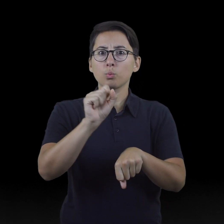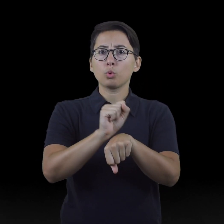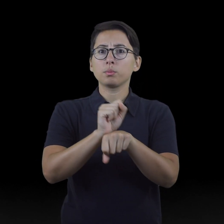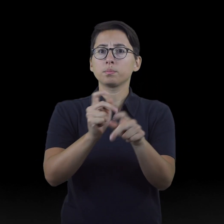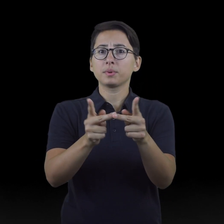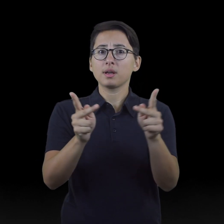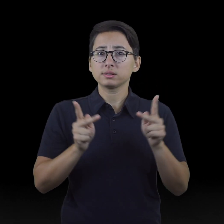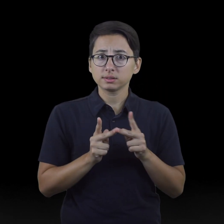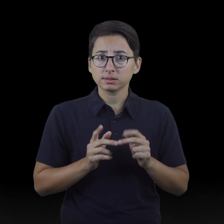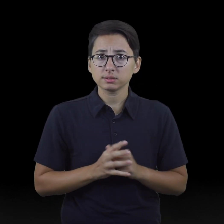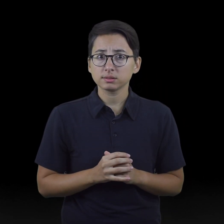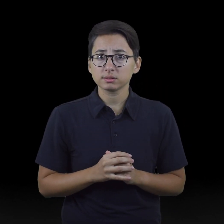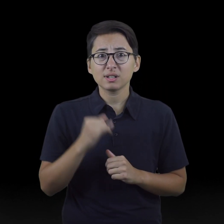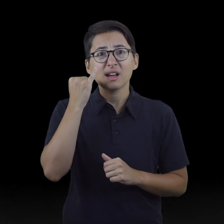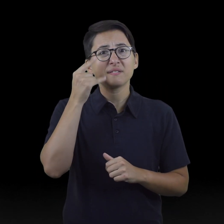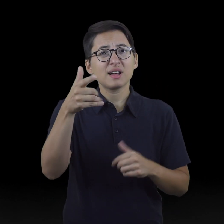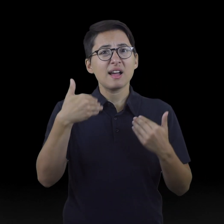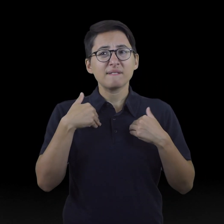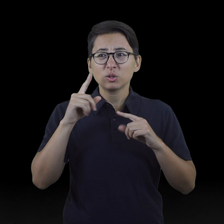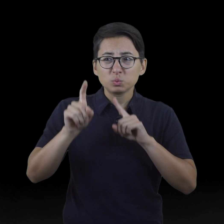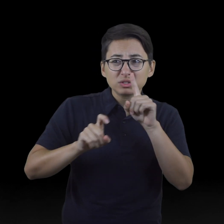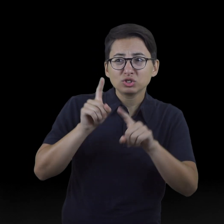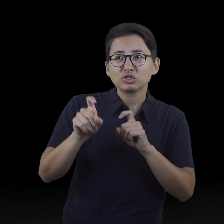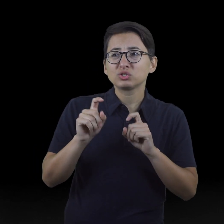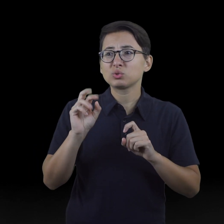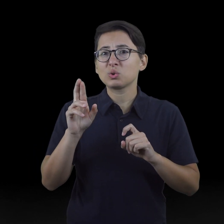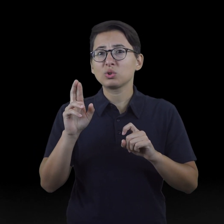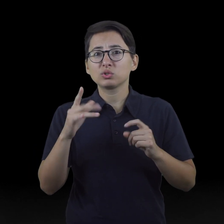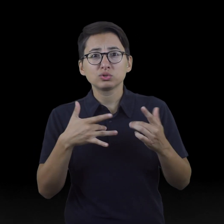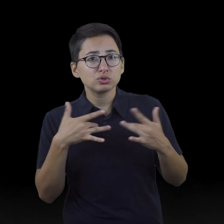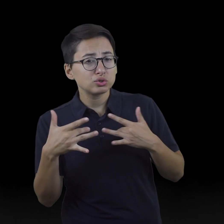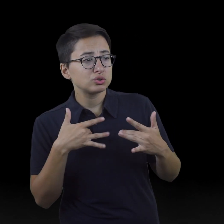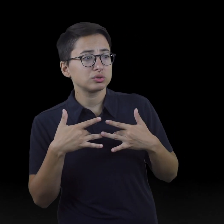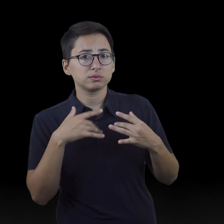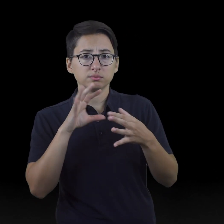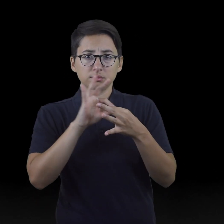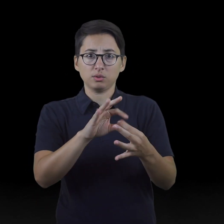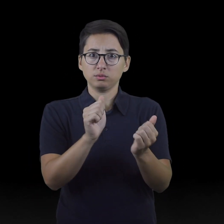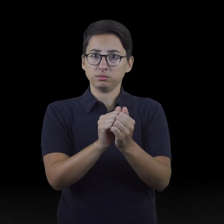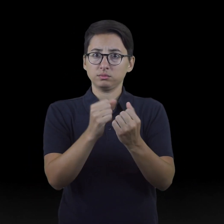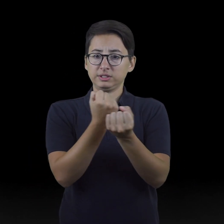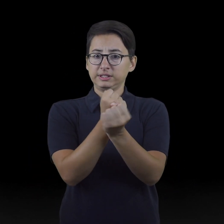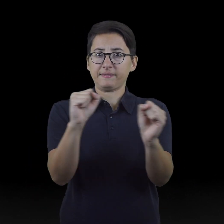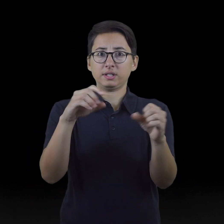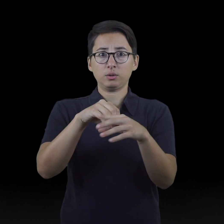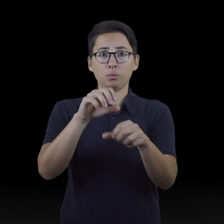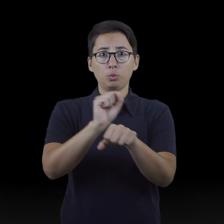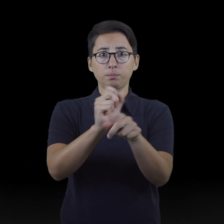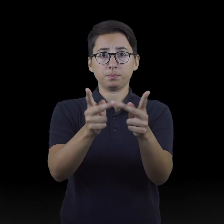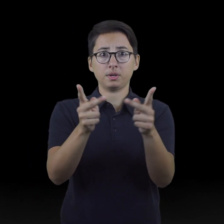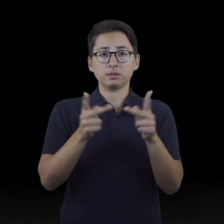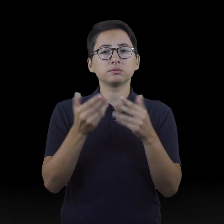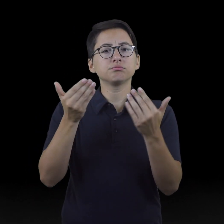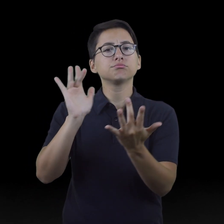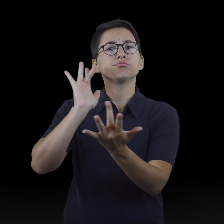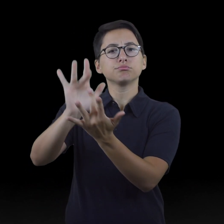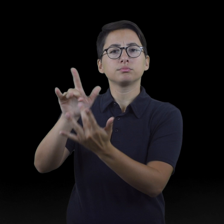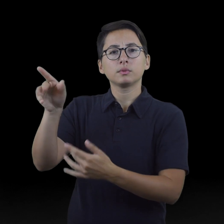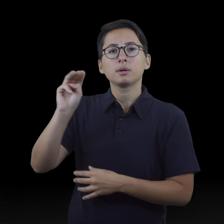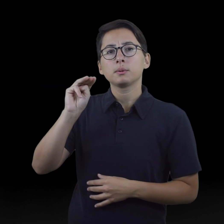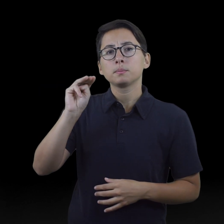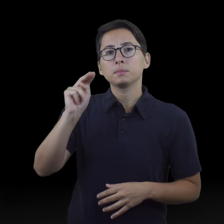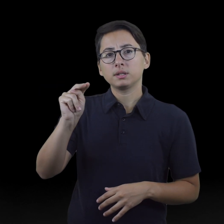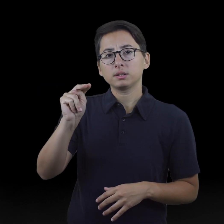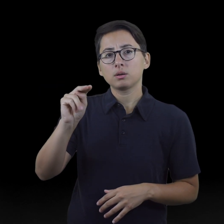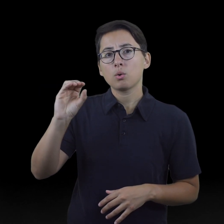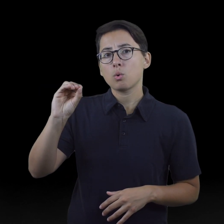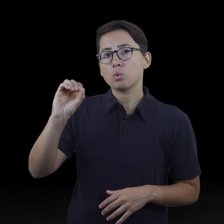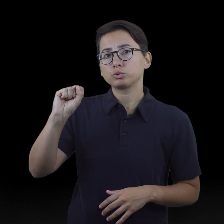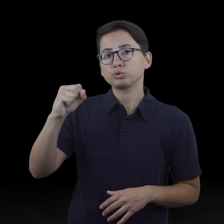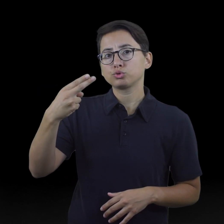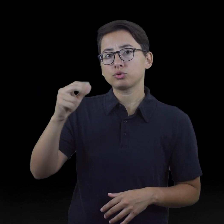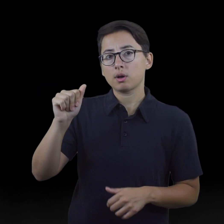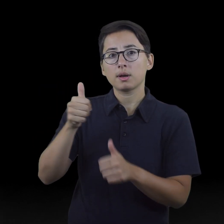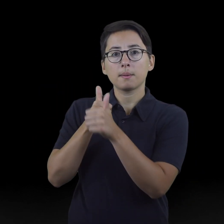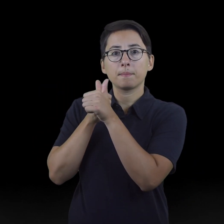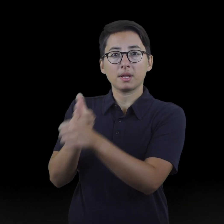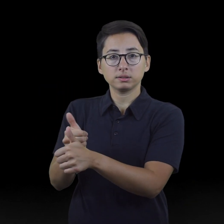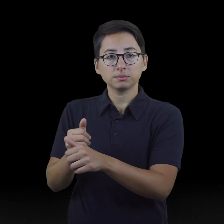If you have questions or concerns about safety in the workplace, contact MNOSHA Compliance